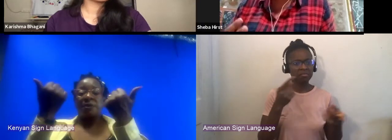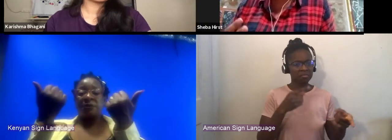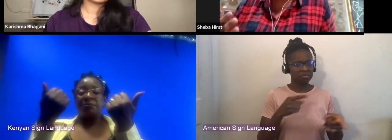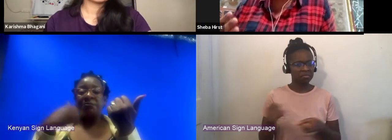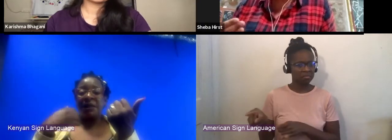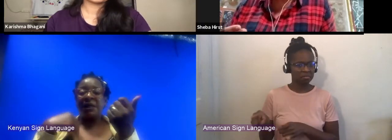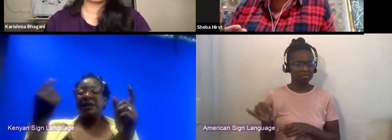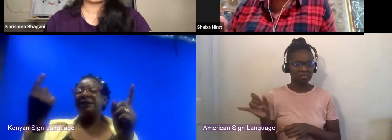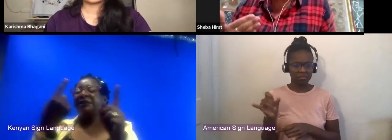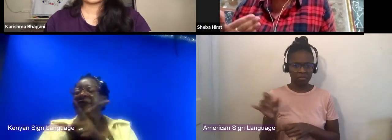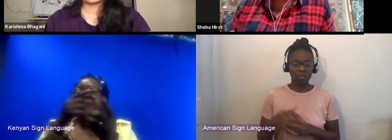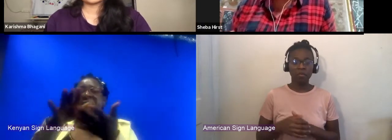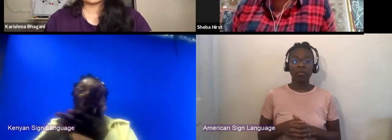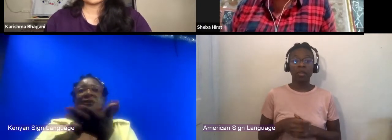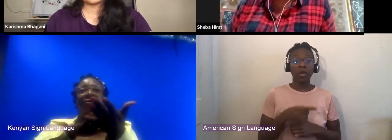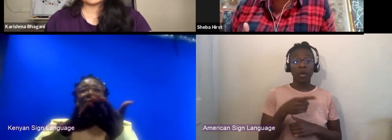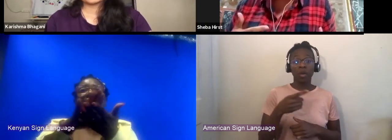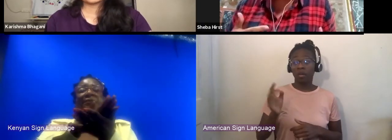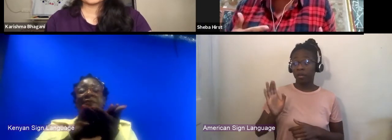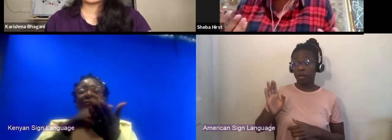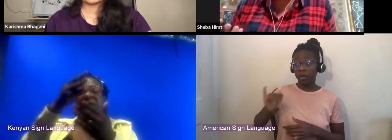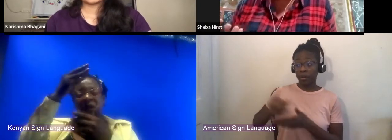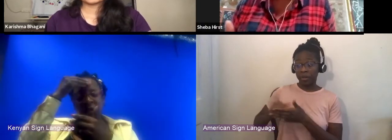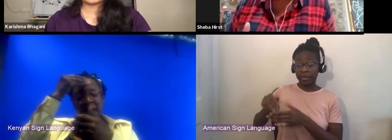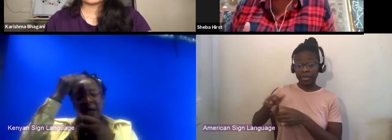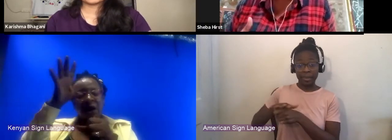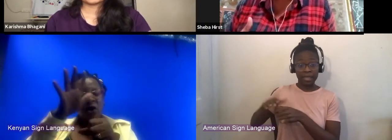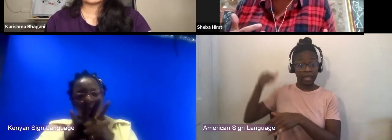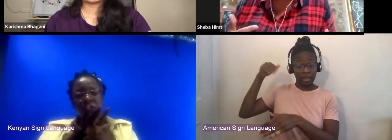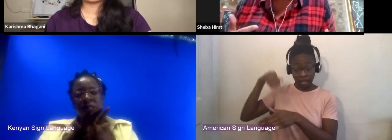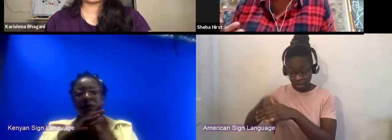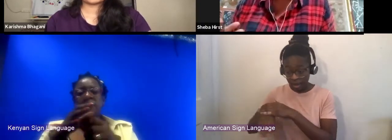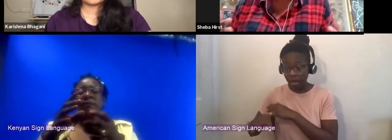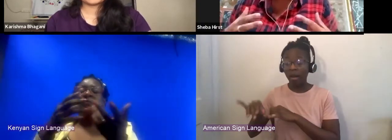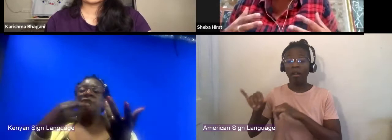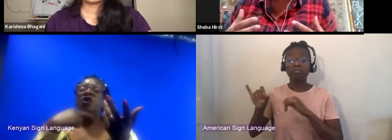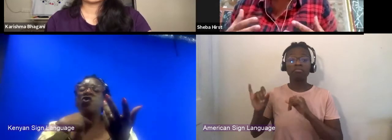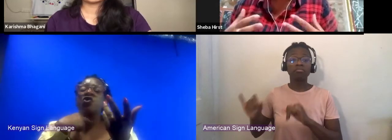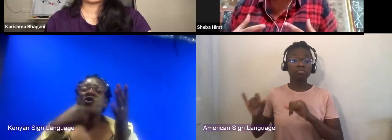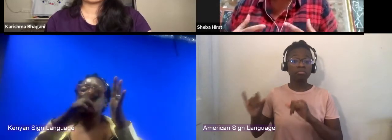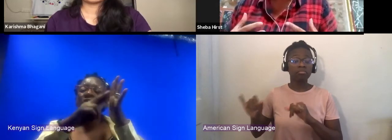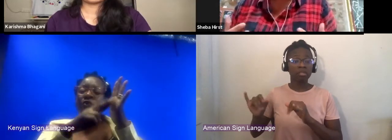And I'm learning a lot for instance about the union rules and the way that performers